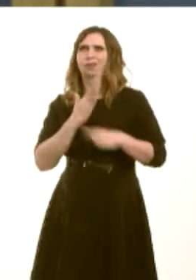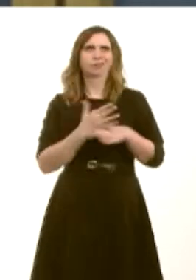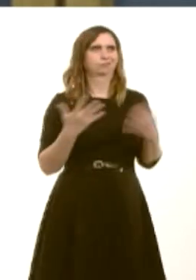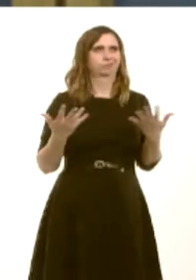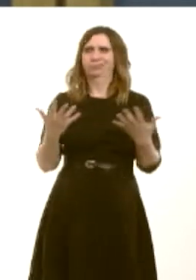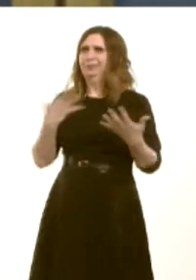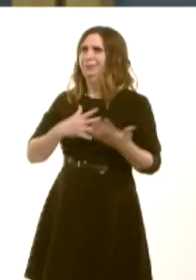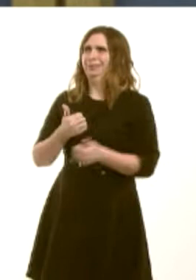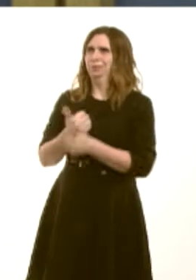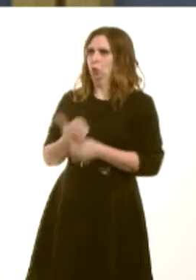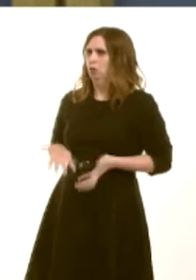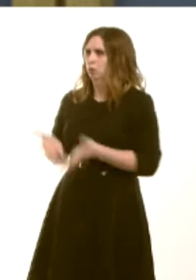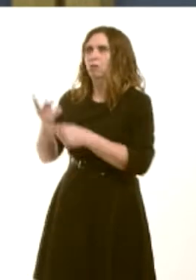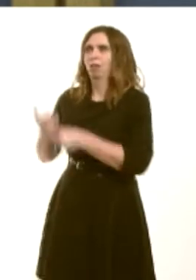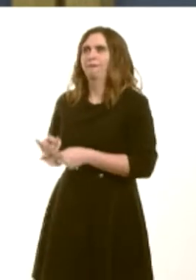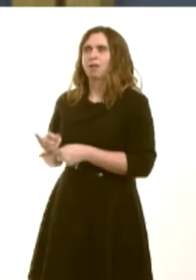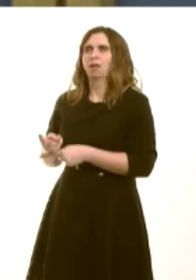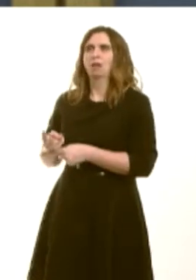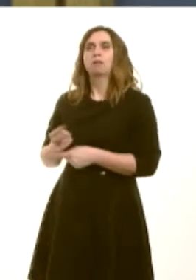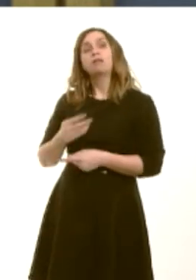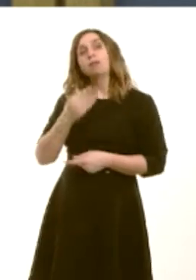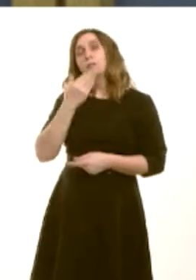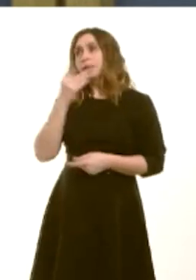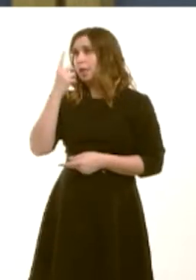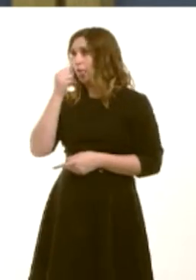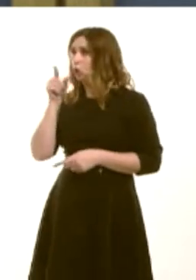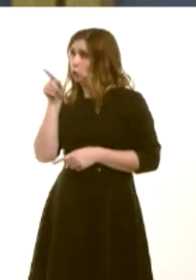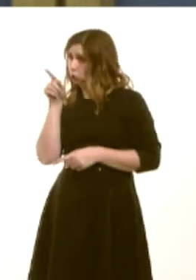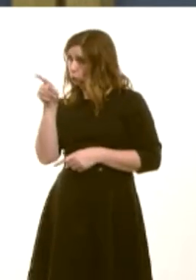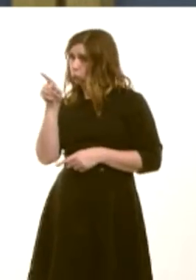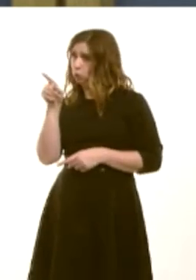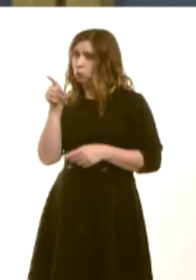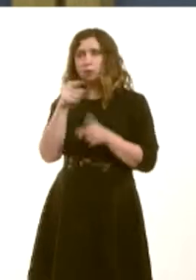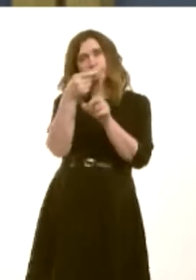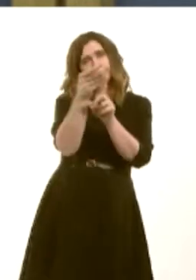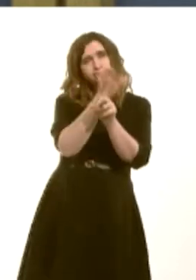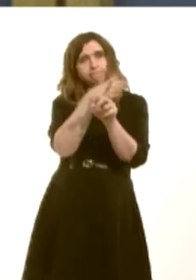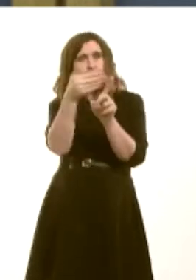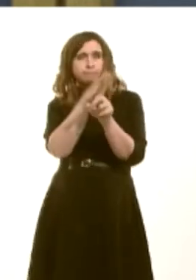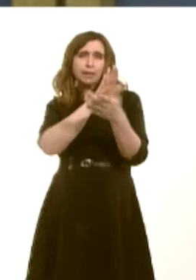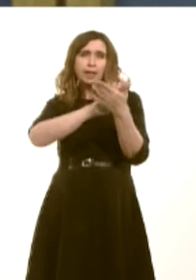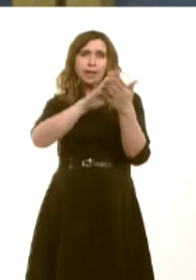essential. Can the First Minister use his influence to try to persuade HMRC to continue